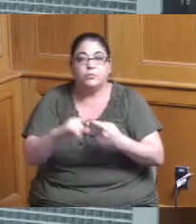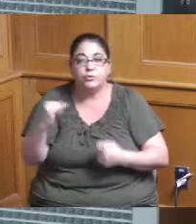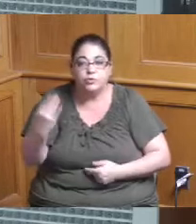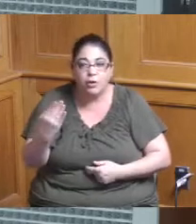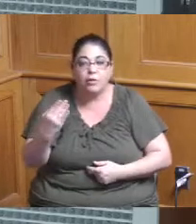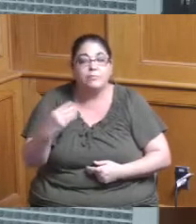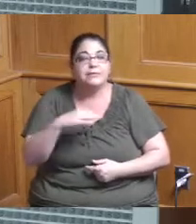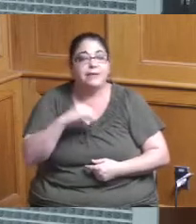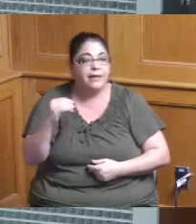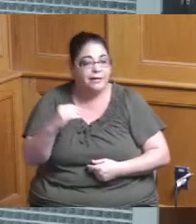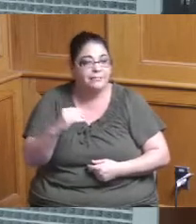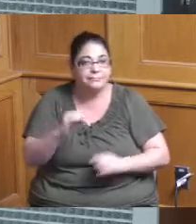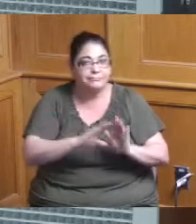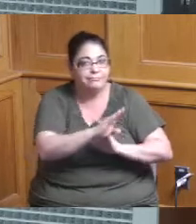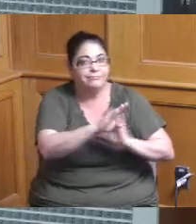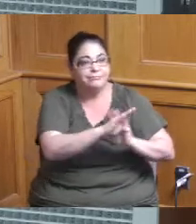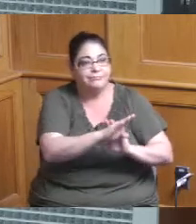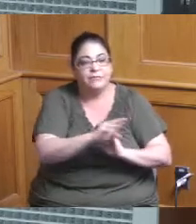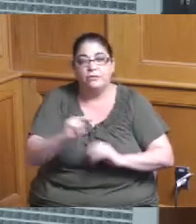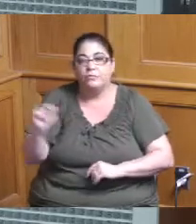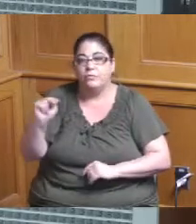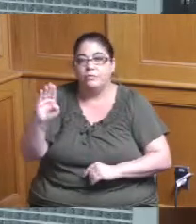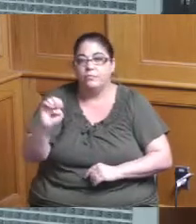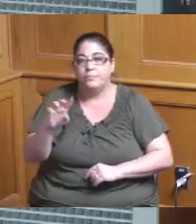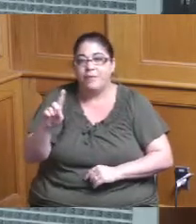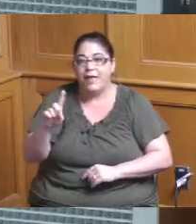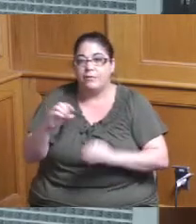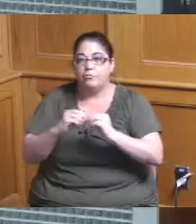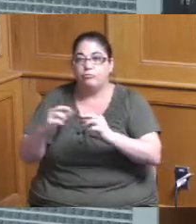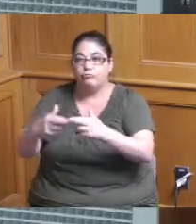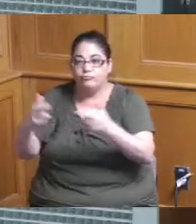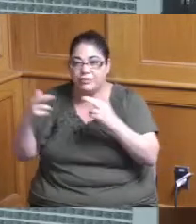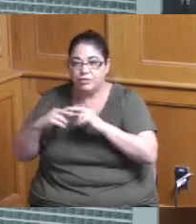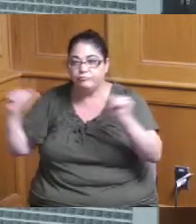just we're hoping that can kind of be more of a regional draw to North Bend and really